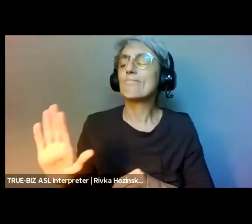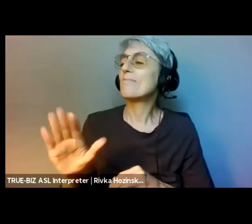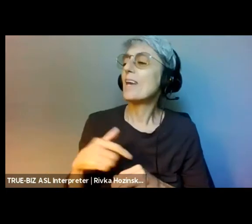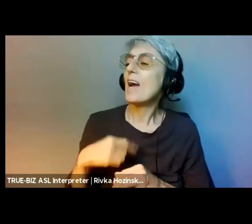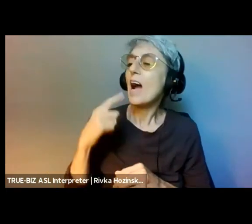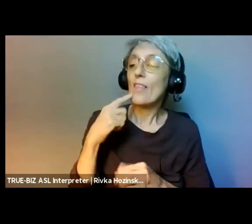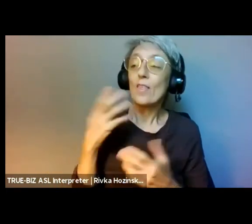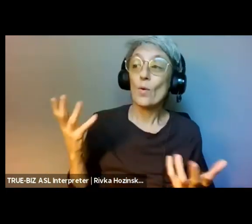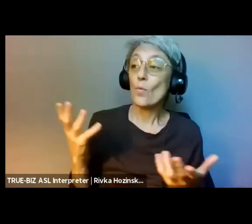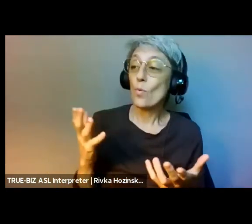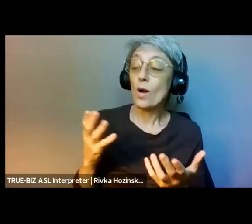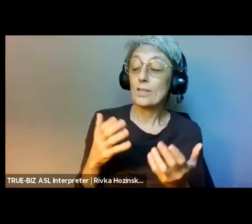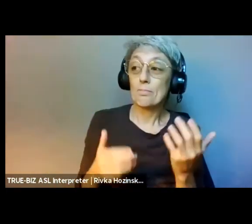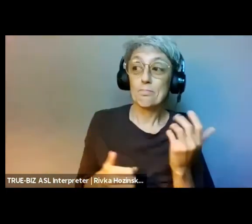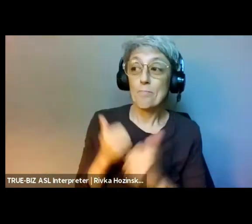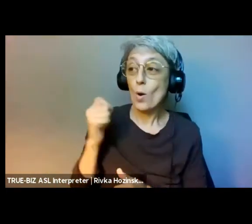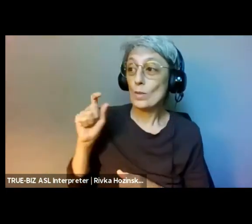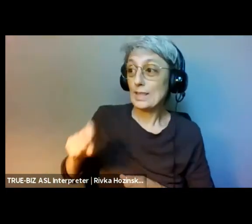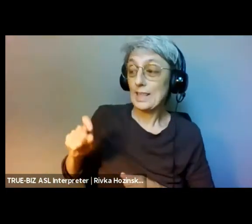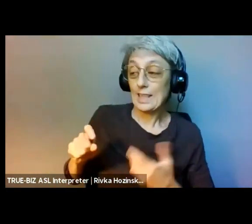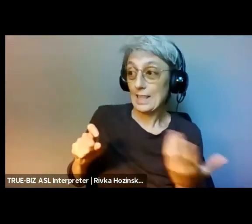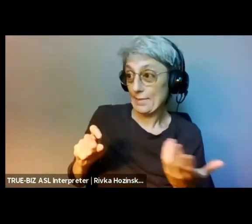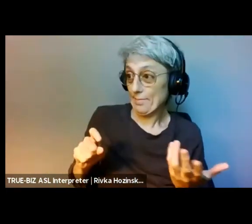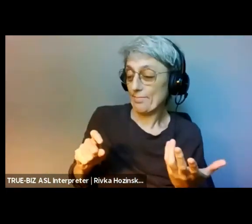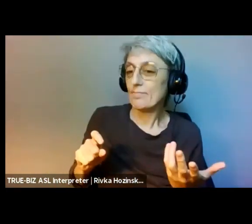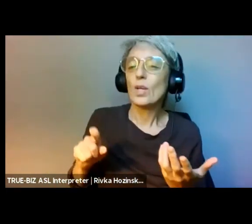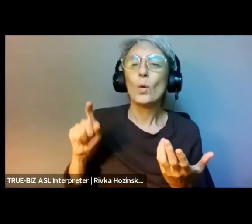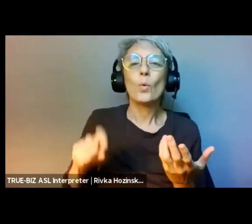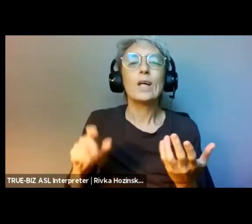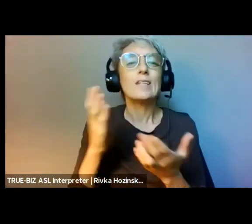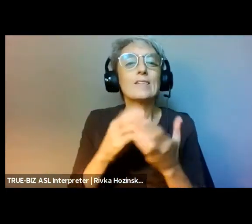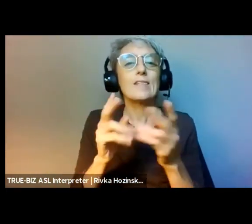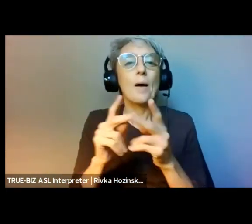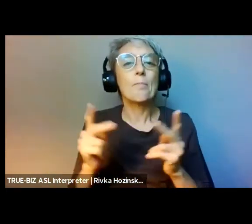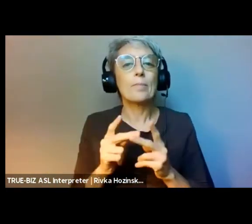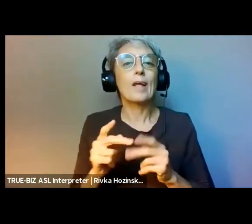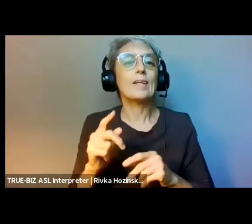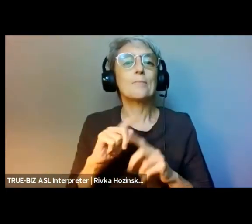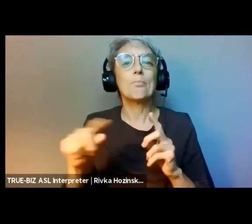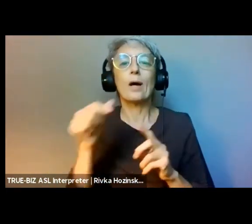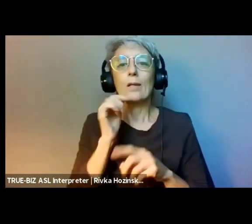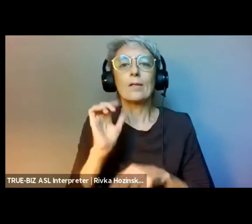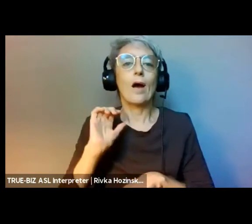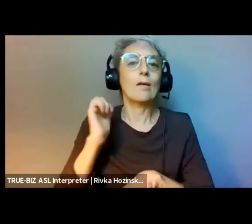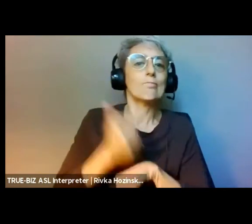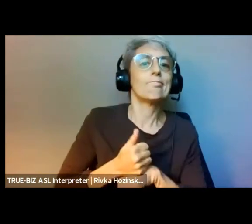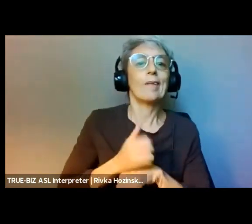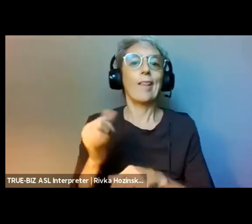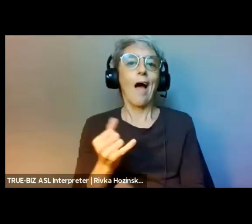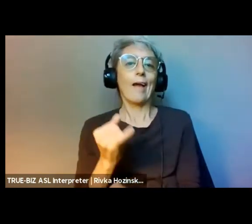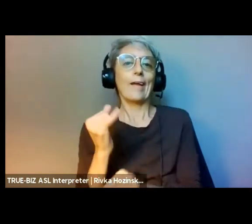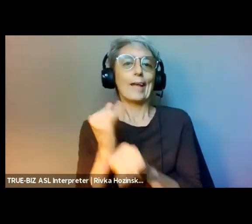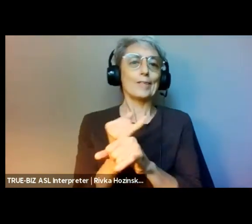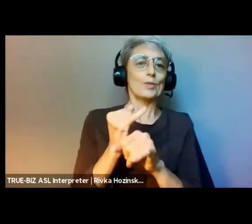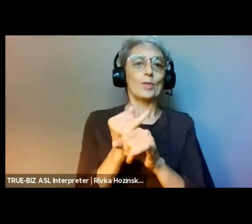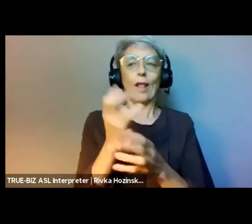is Carlos' role as the leader of Double Edge's grassroots campaigns and audience development initiatives.